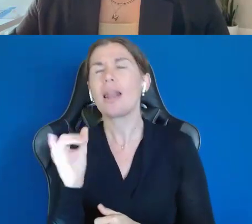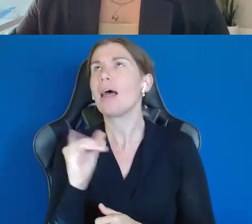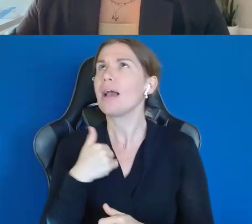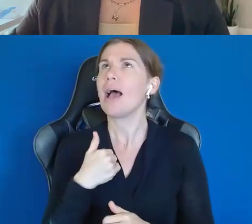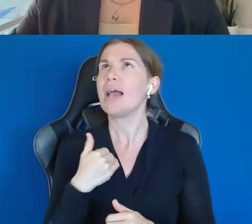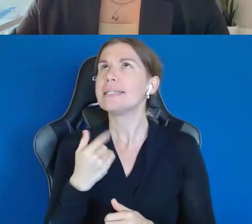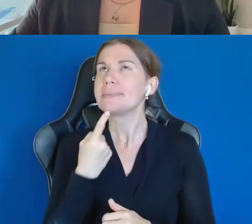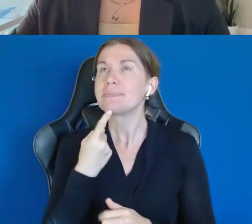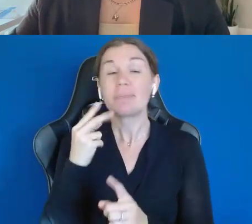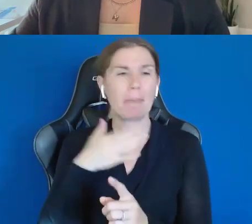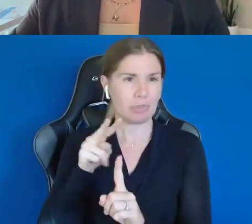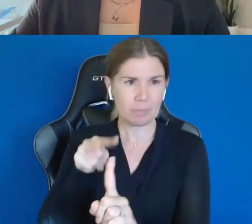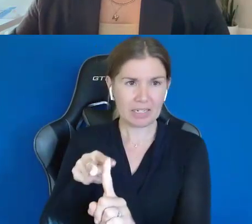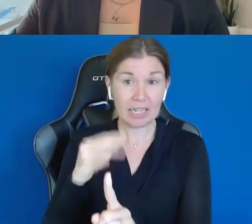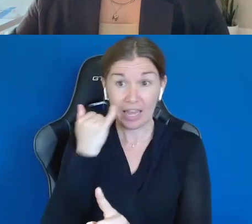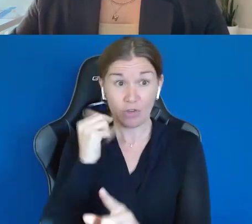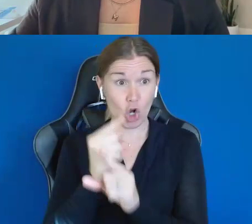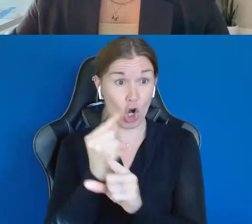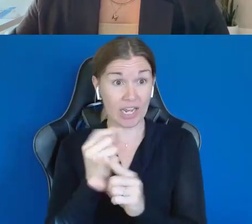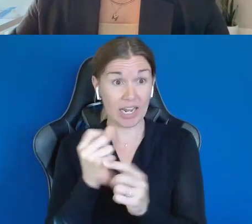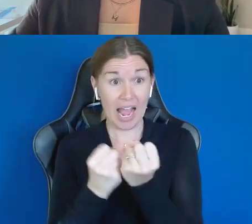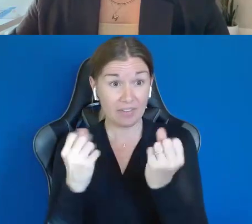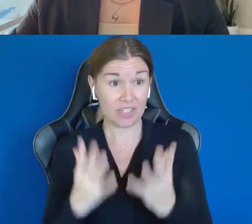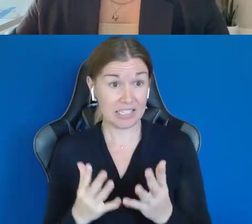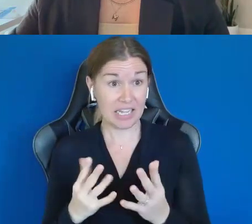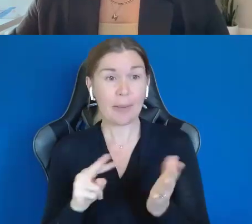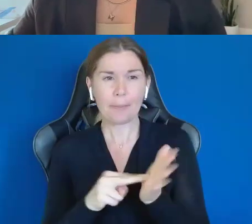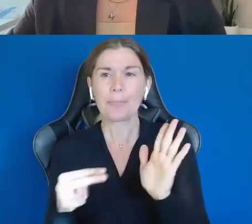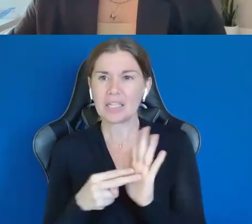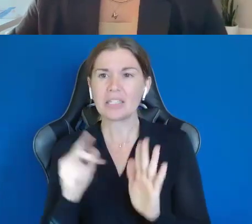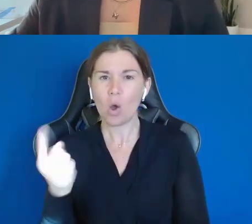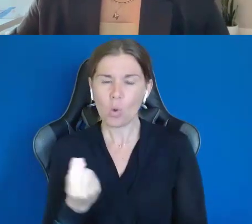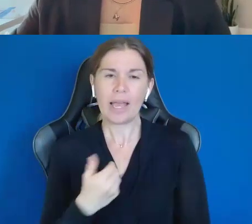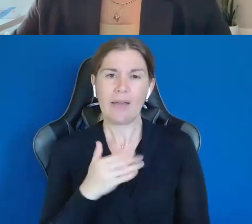Guardian Advocacy of my son, I only have his best interests at heart, so, obviously, if